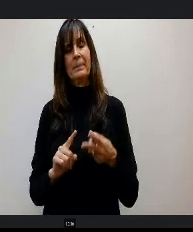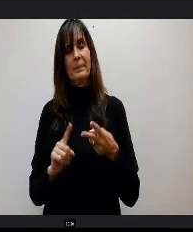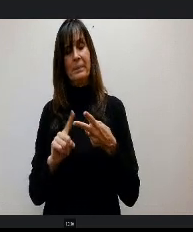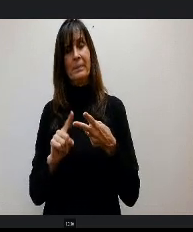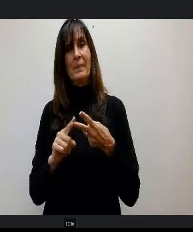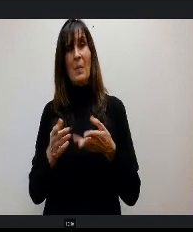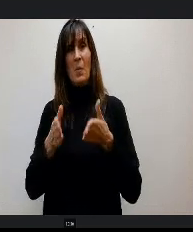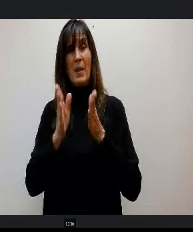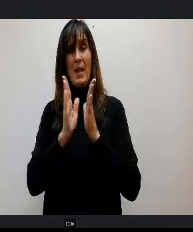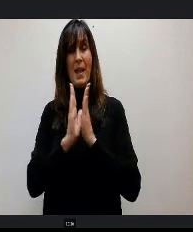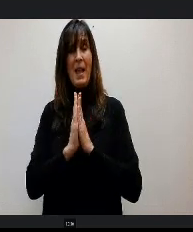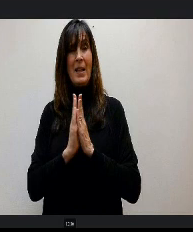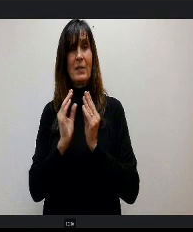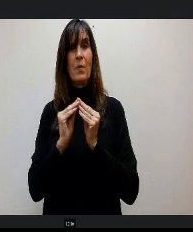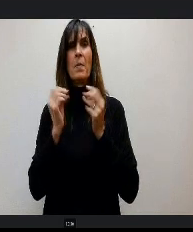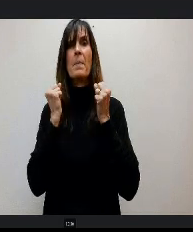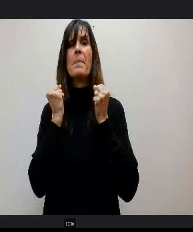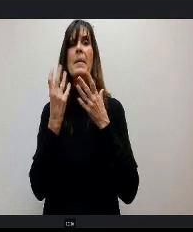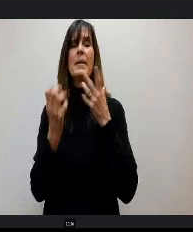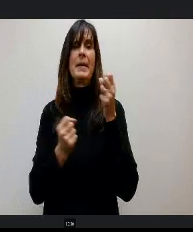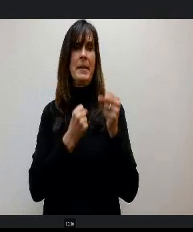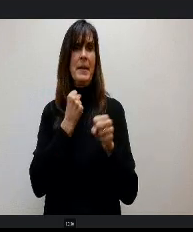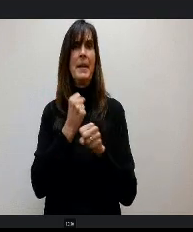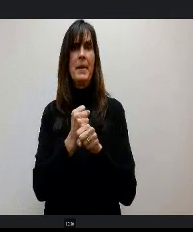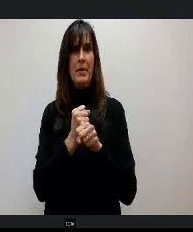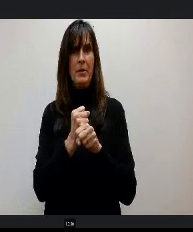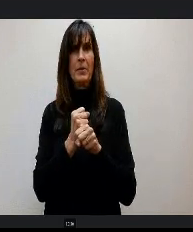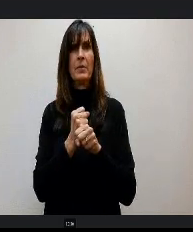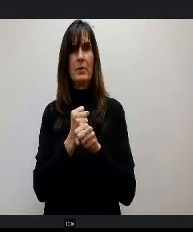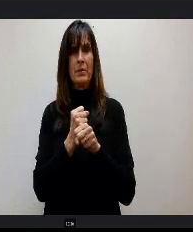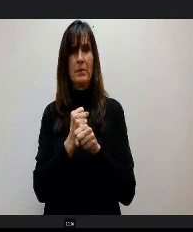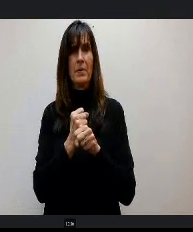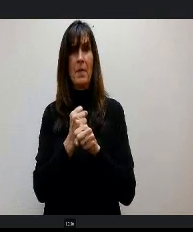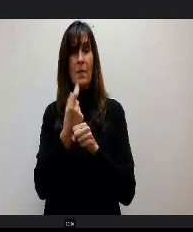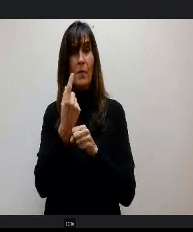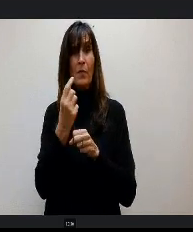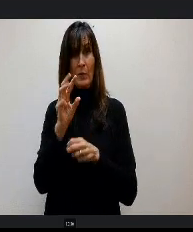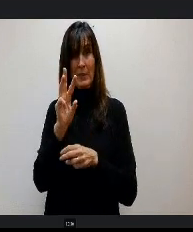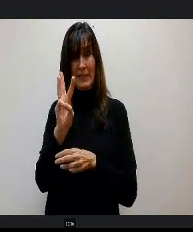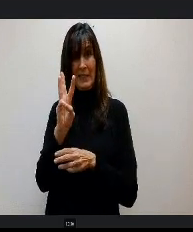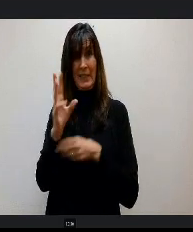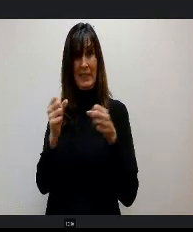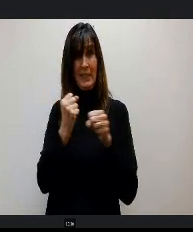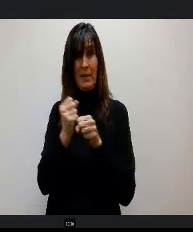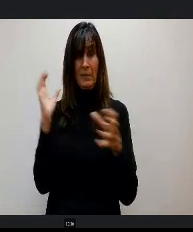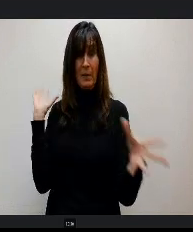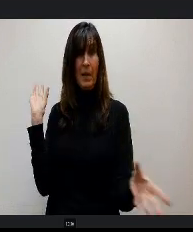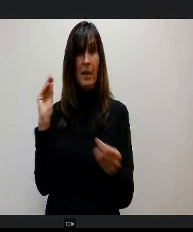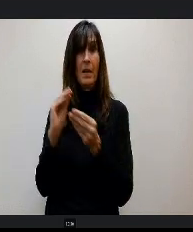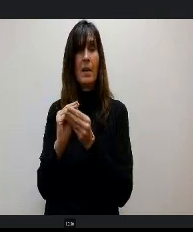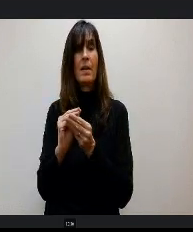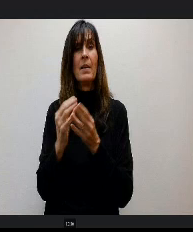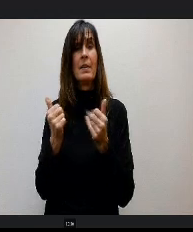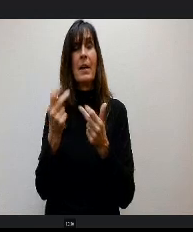extensive years, give me runs all six years we have e not seen those yet. Someone might say what's the